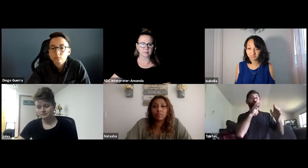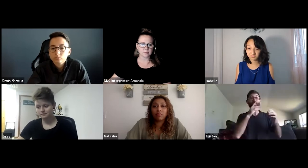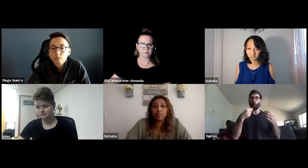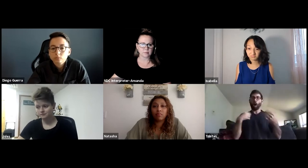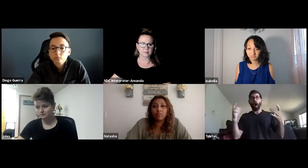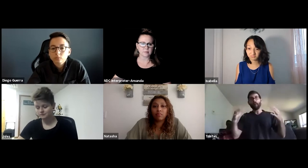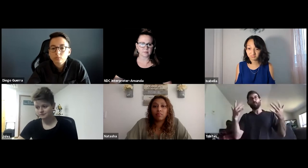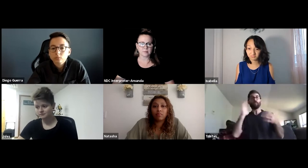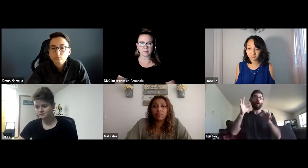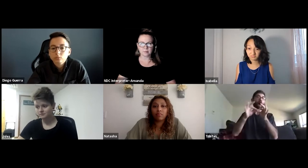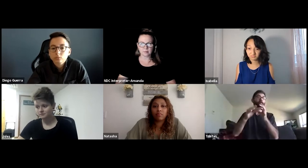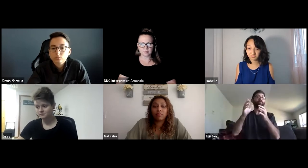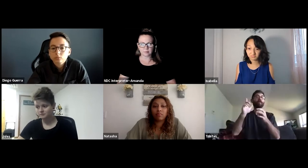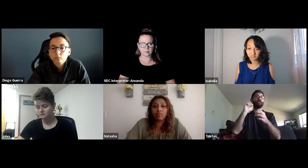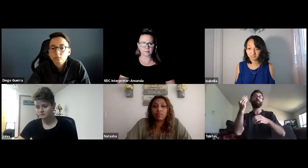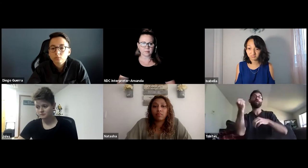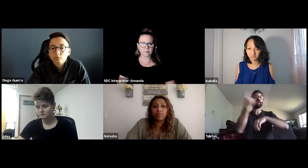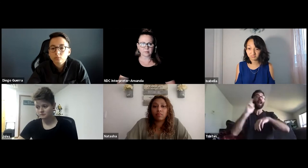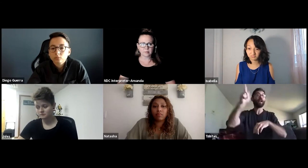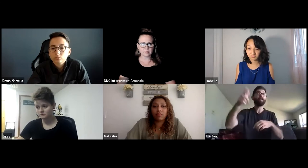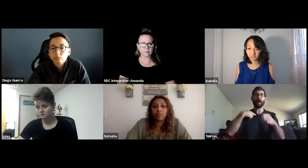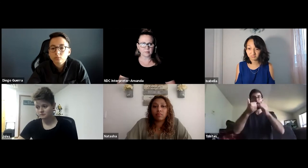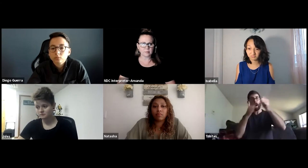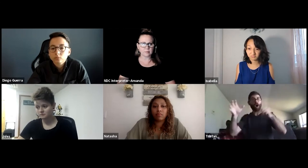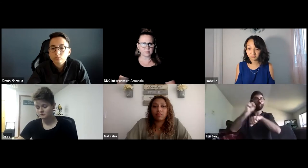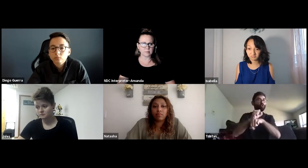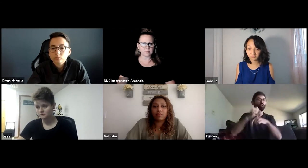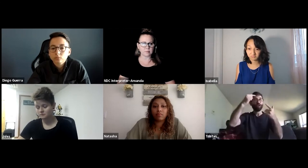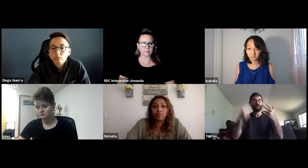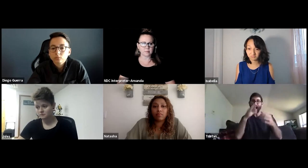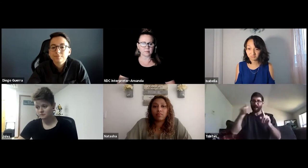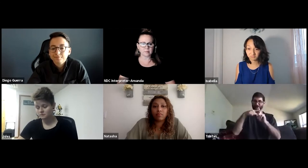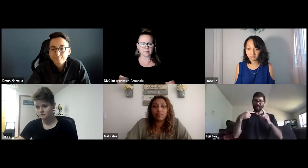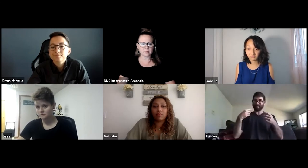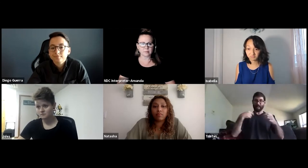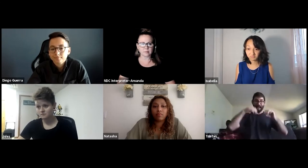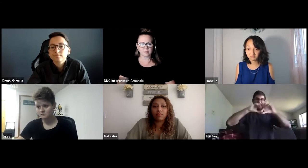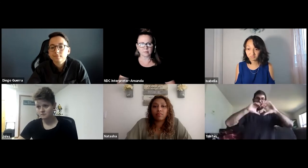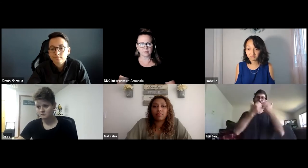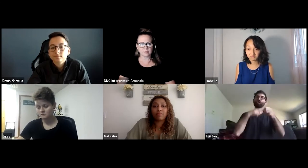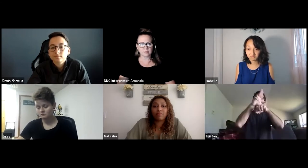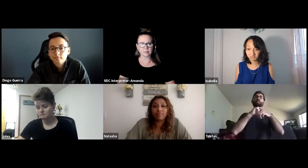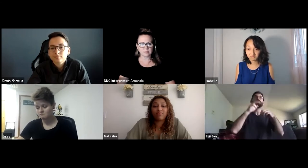no live captions, when the professors presented, I'd have to wait a couple days to get